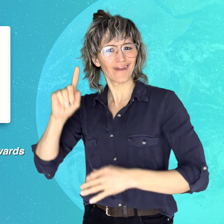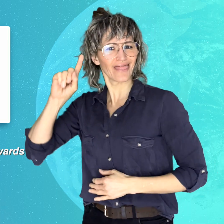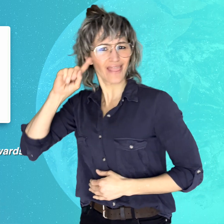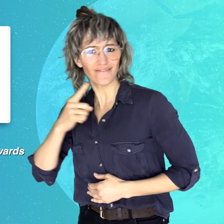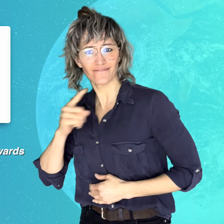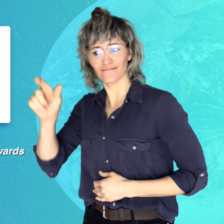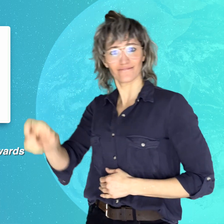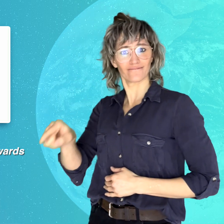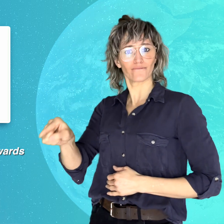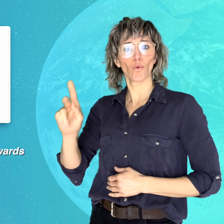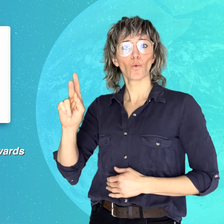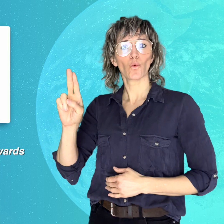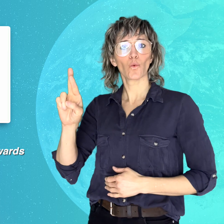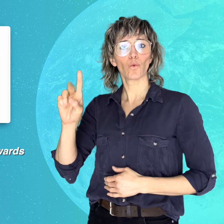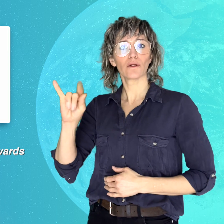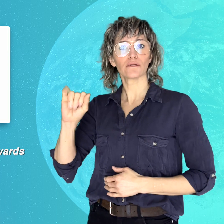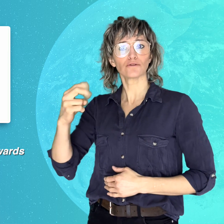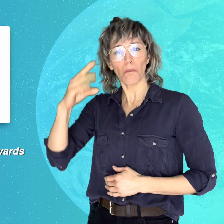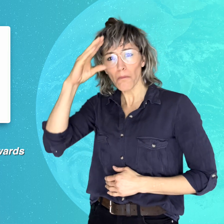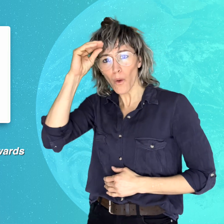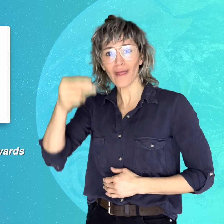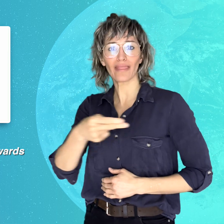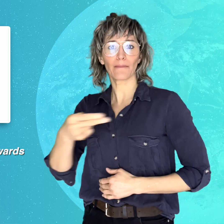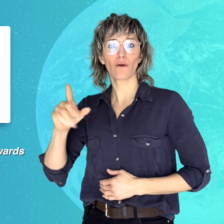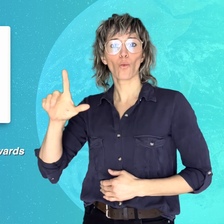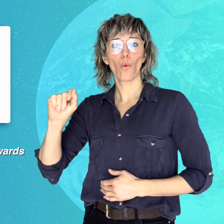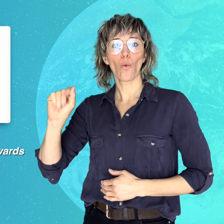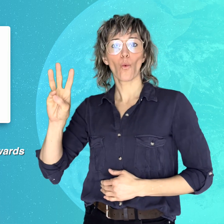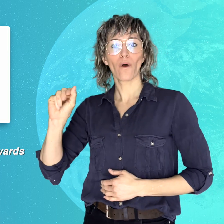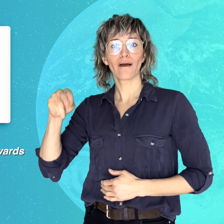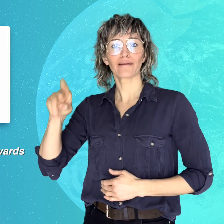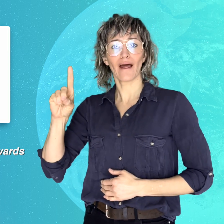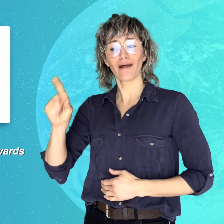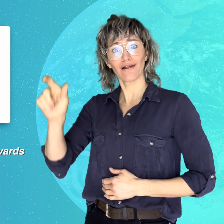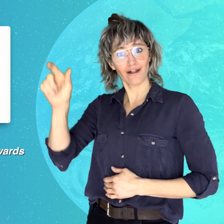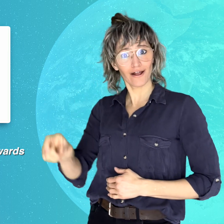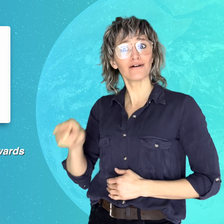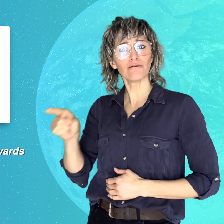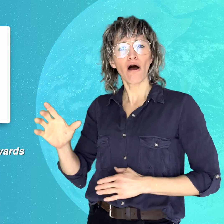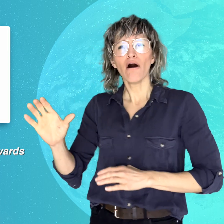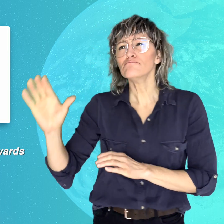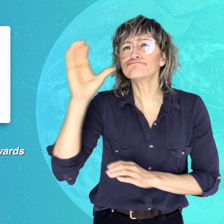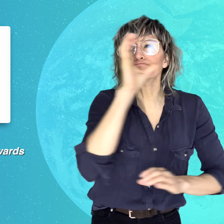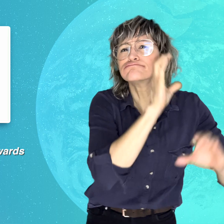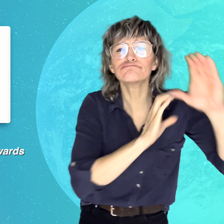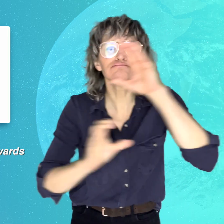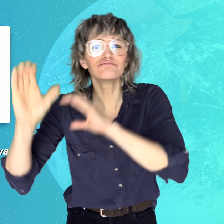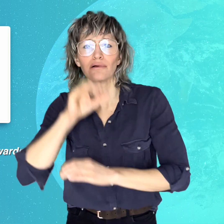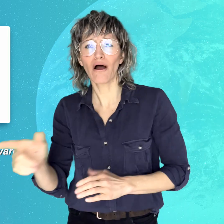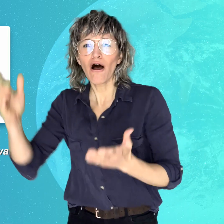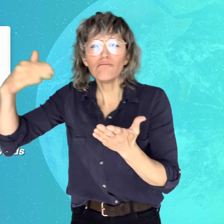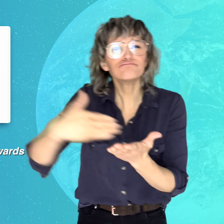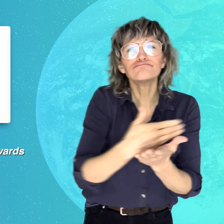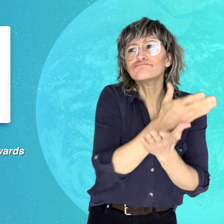named Lawand, who is on a quest to navigate through a world to find people